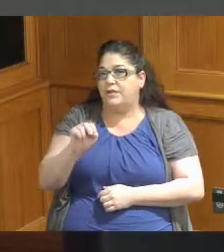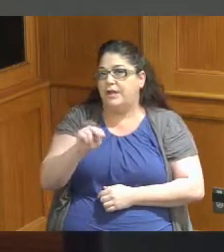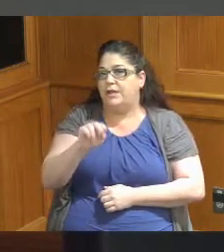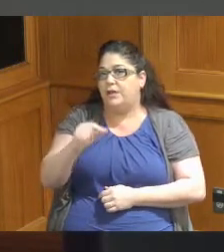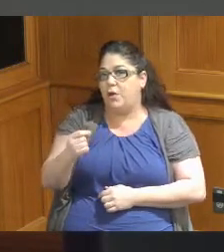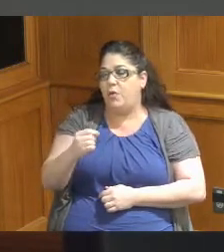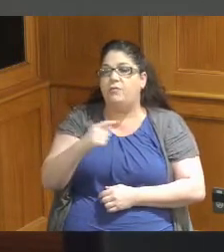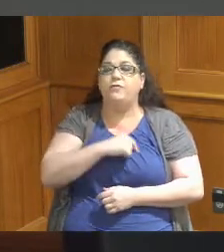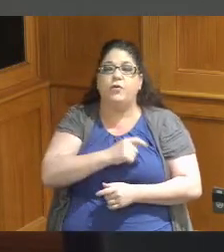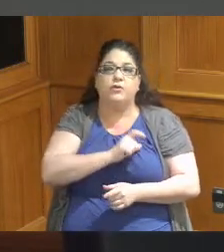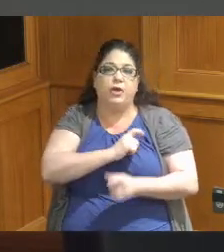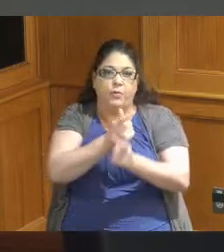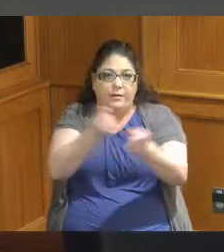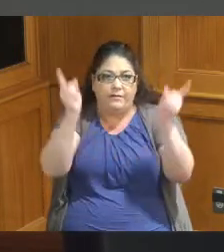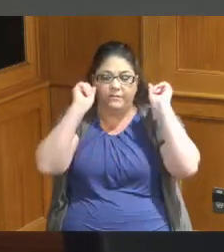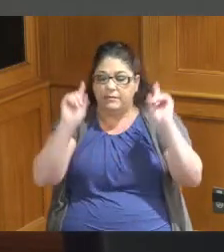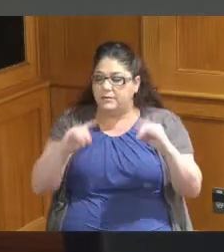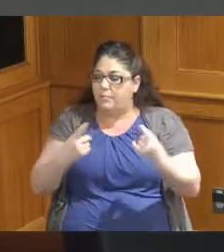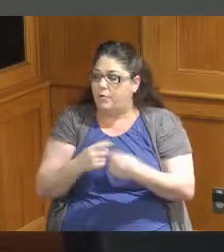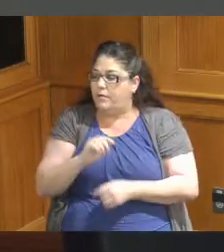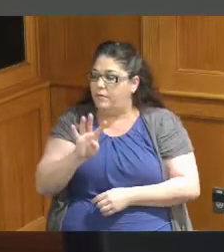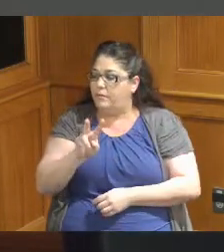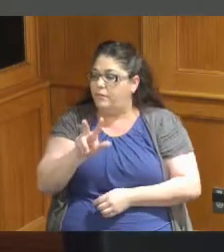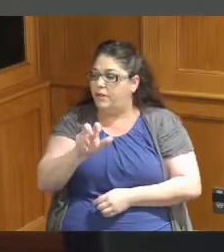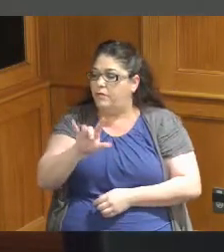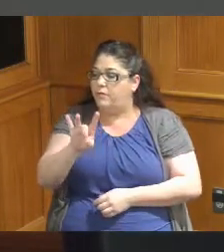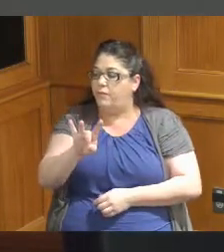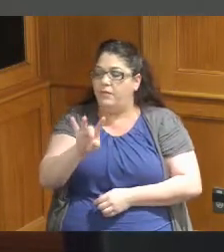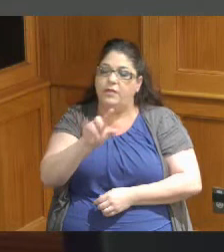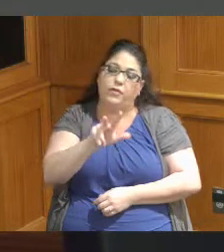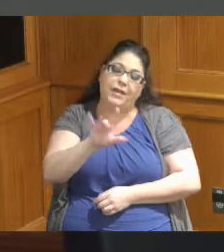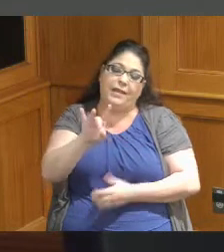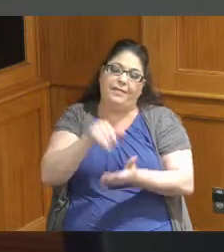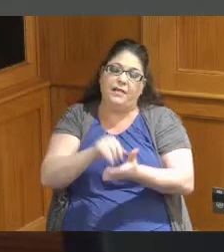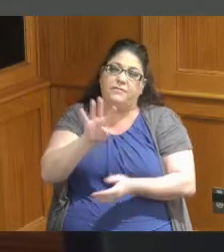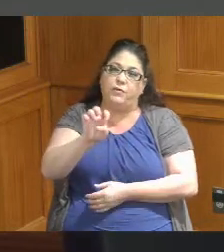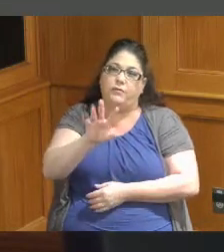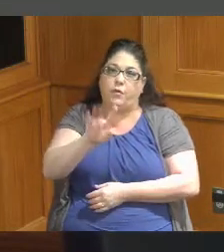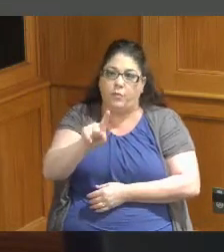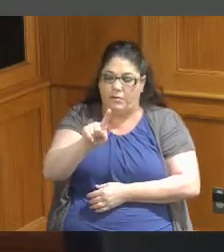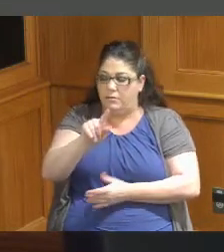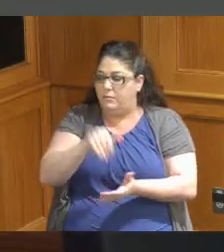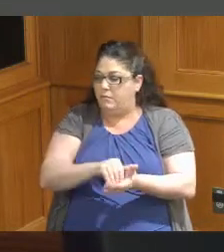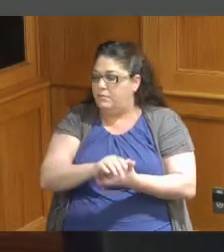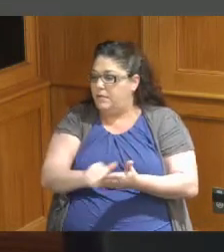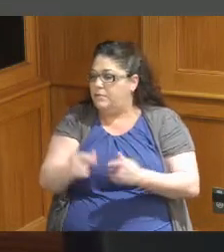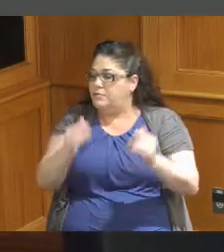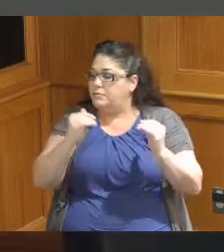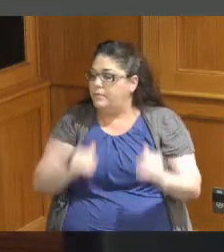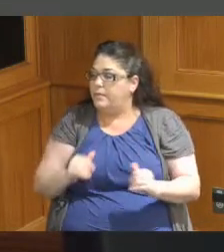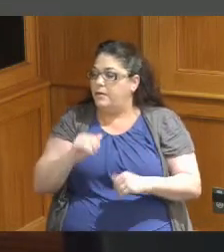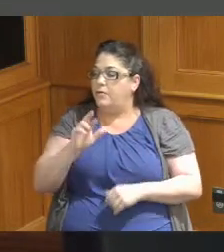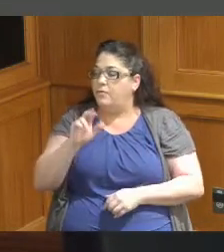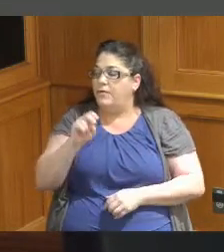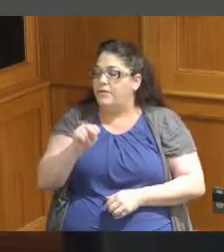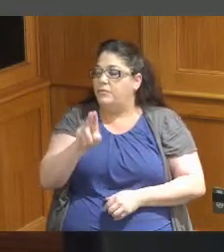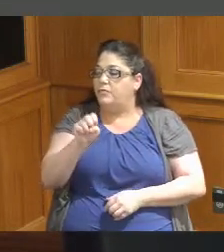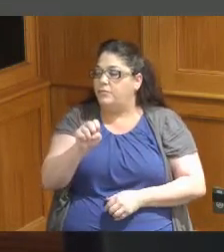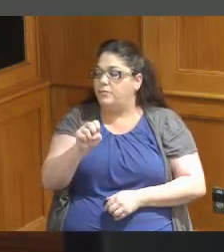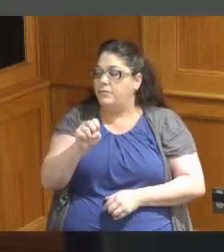Sheriff's Office at 38,441. there is a resolution for a revenue contract this is the agreement